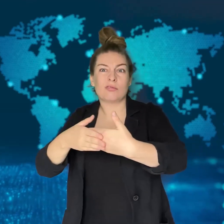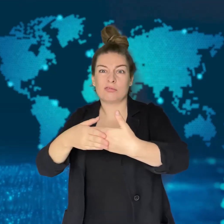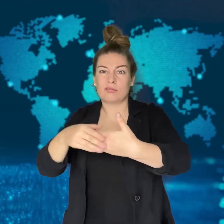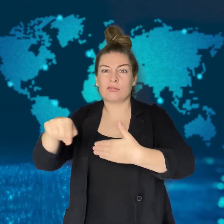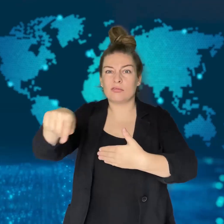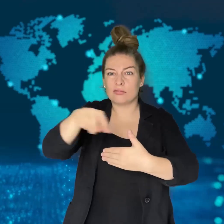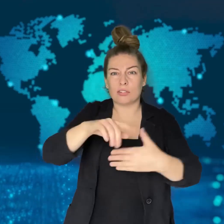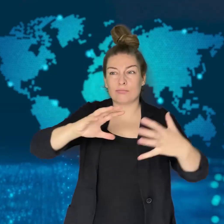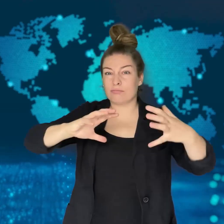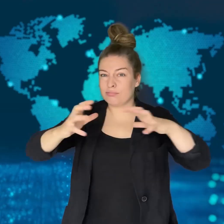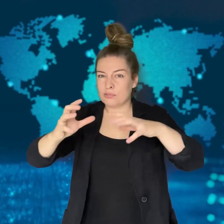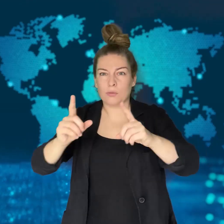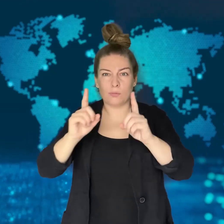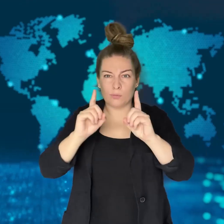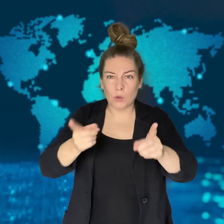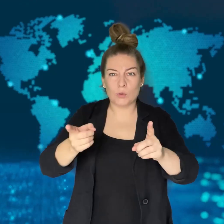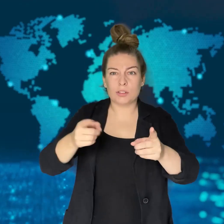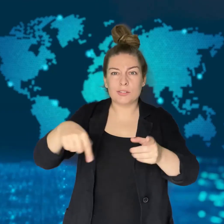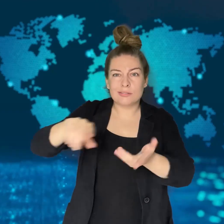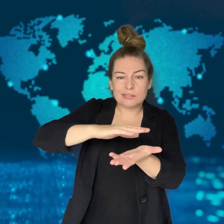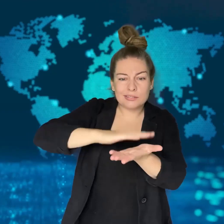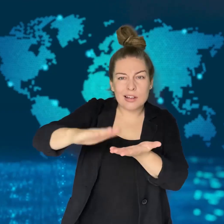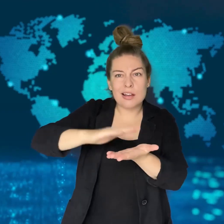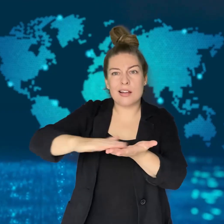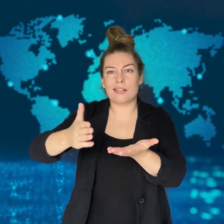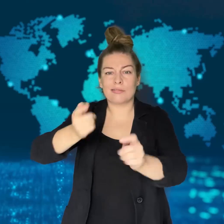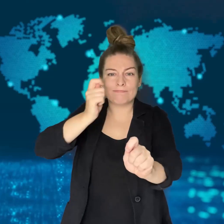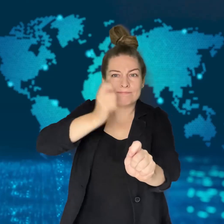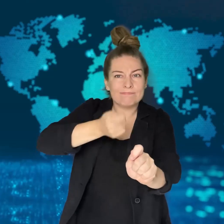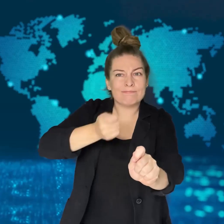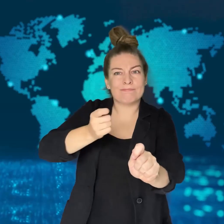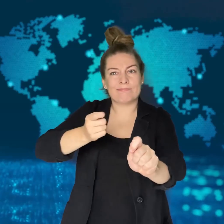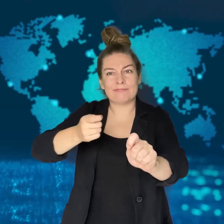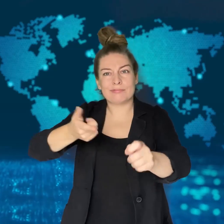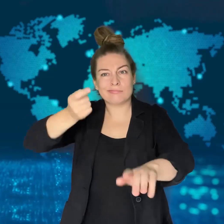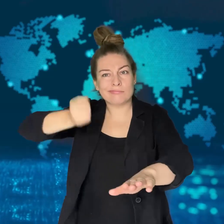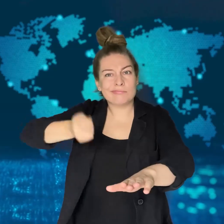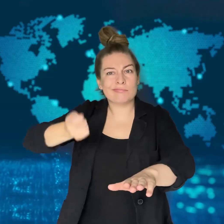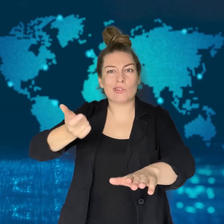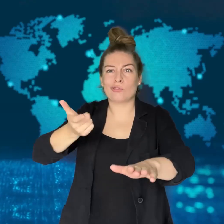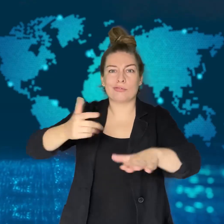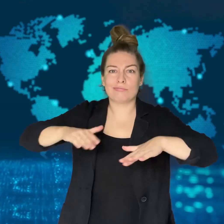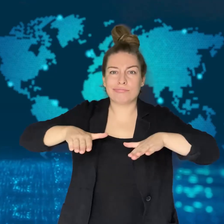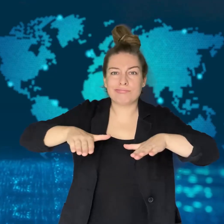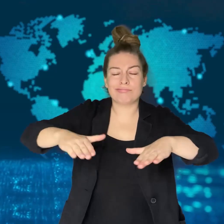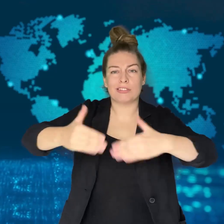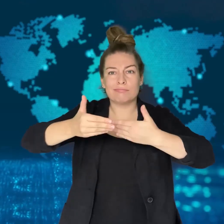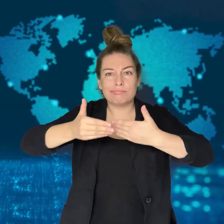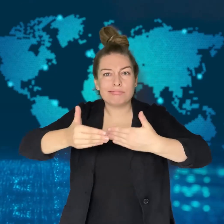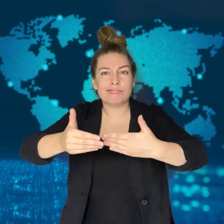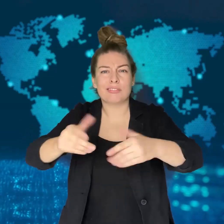and may take months to repair.